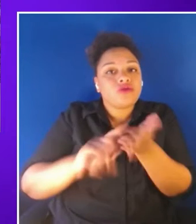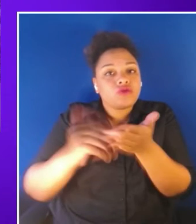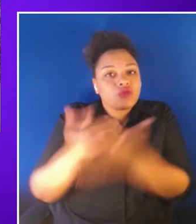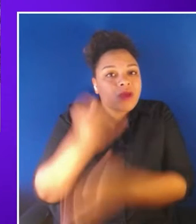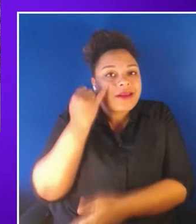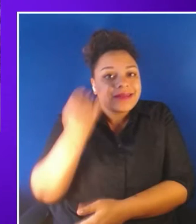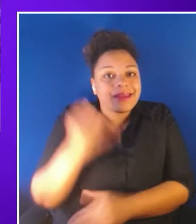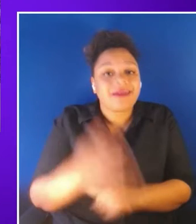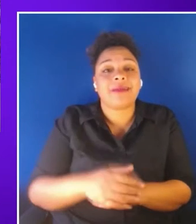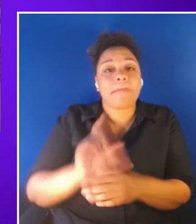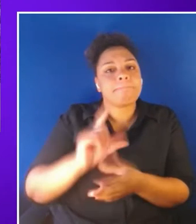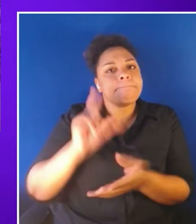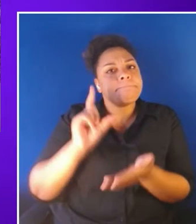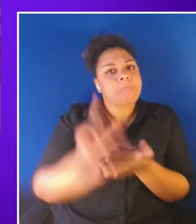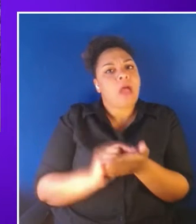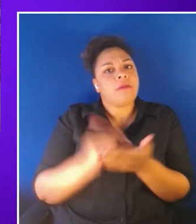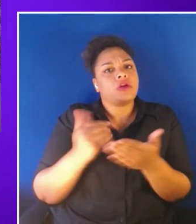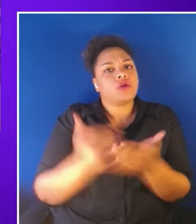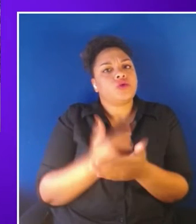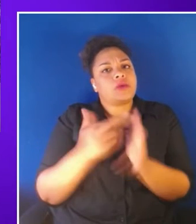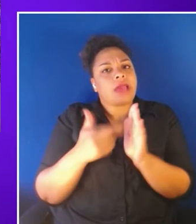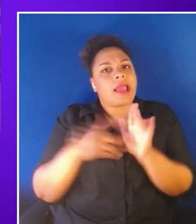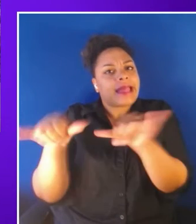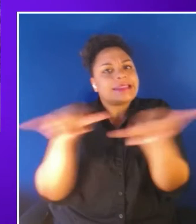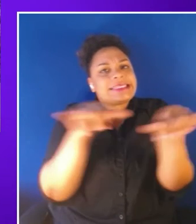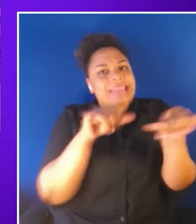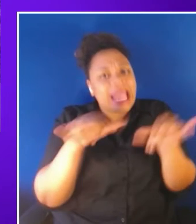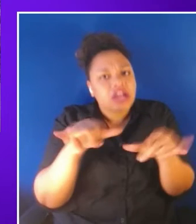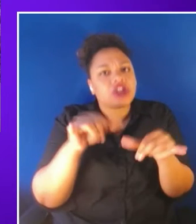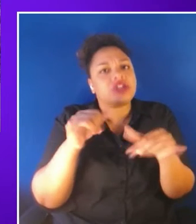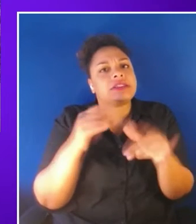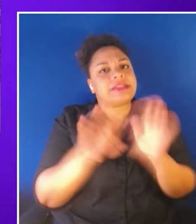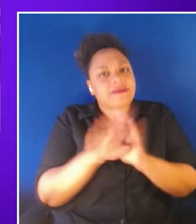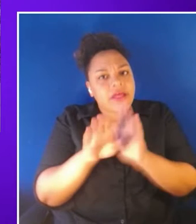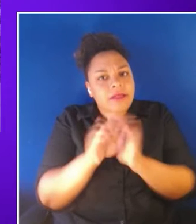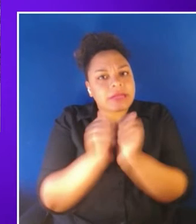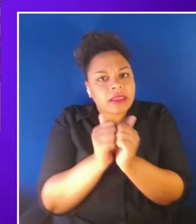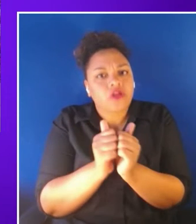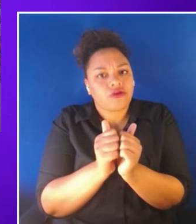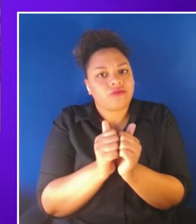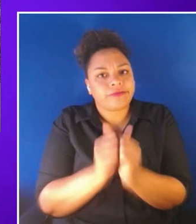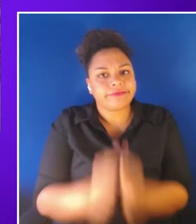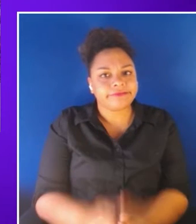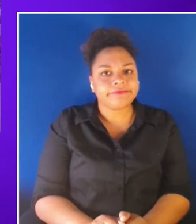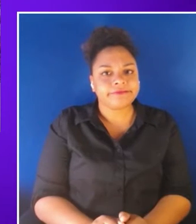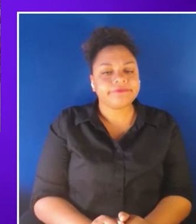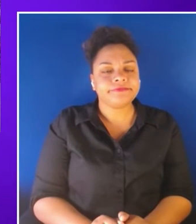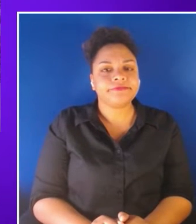helping develop meaningful standards and doing it together. It's so gratifying to know that